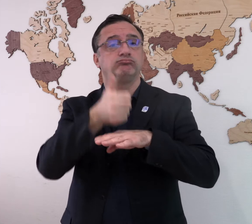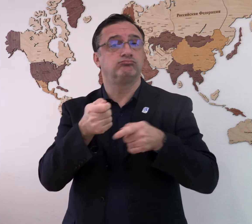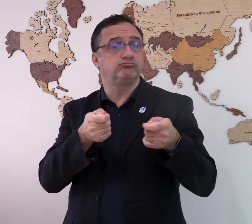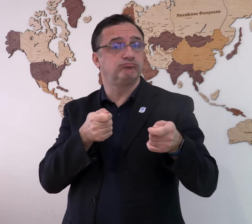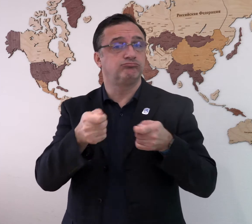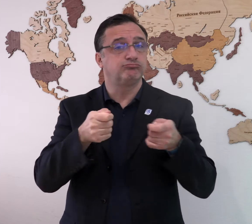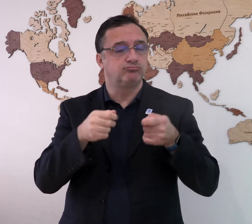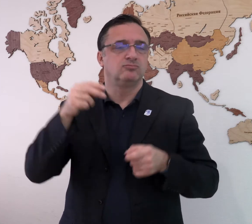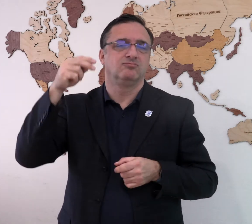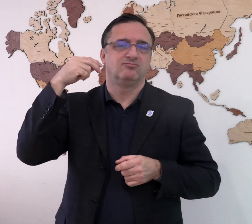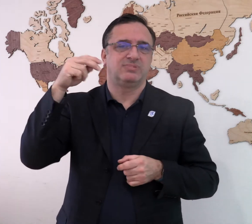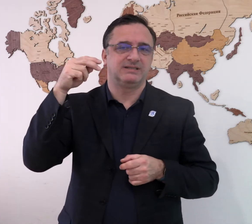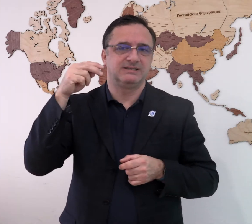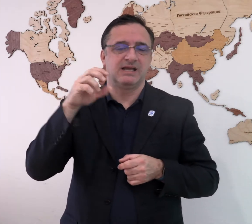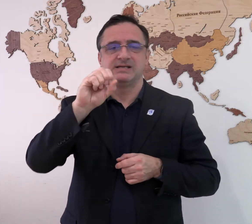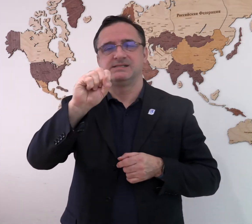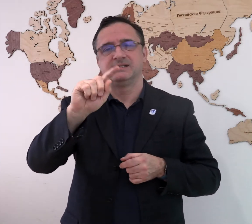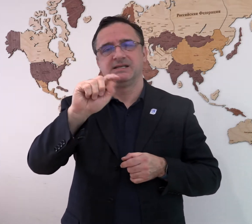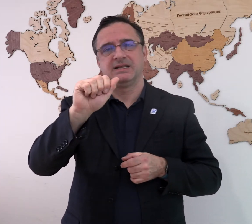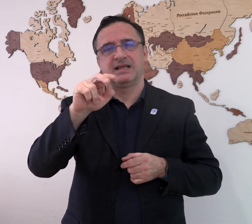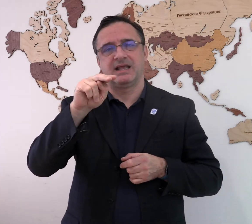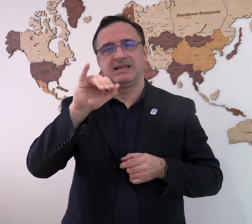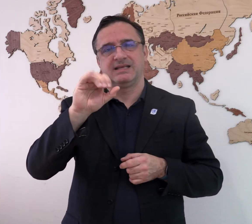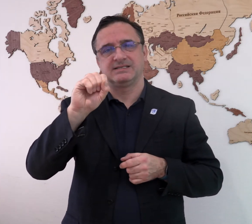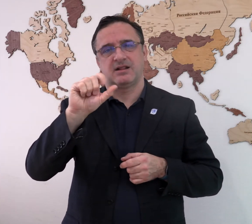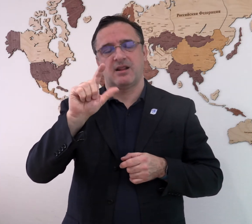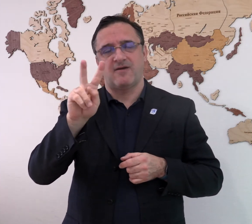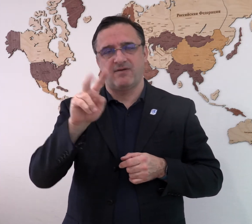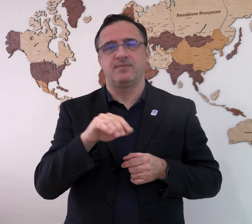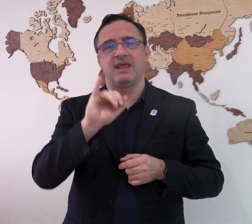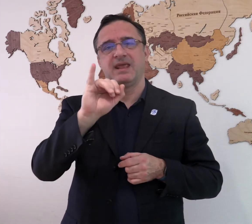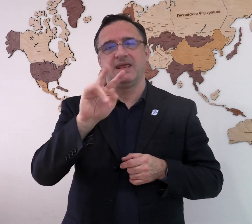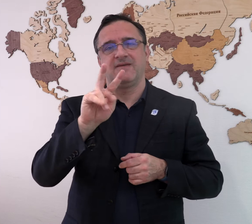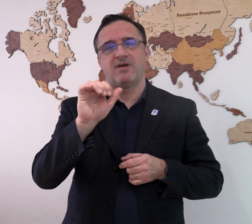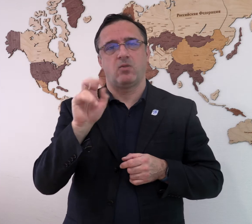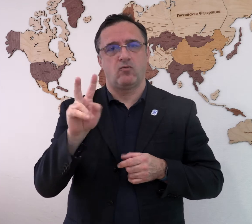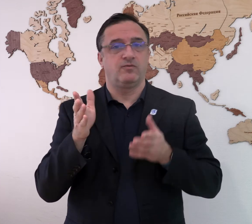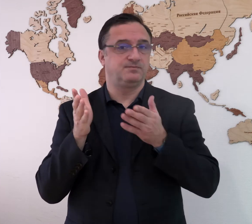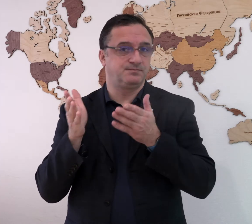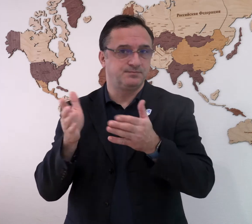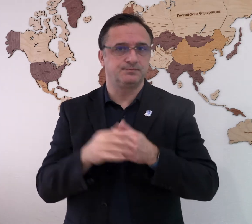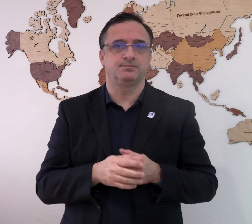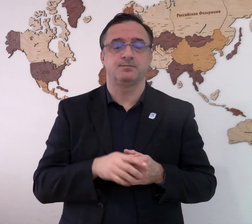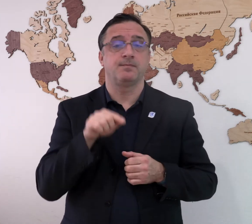a home for the Deaf, headed by President Stanislav Ivanov.